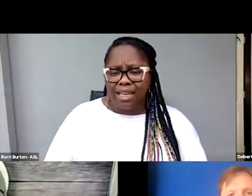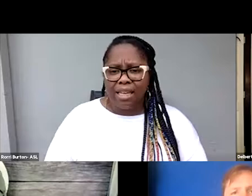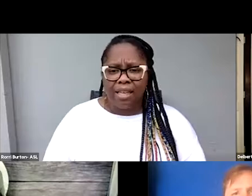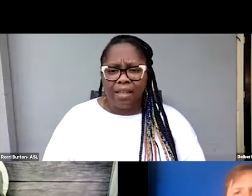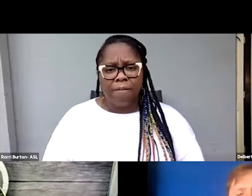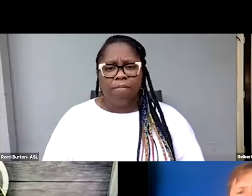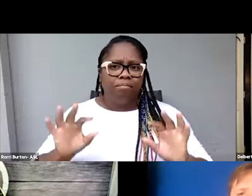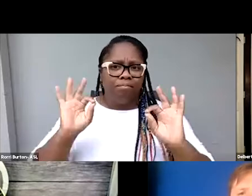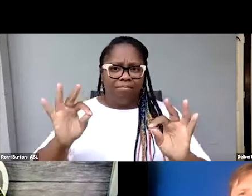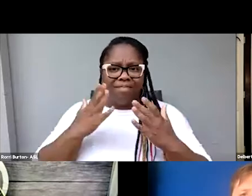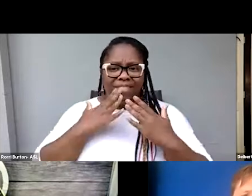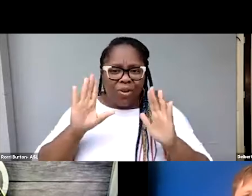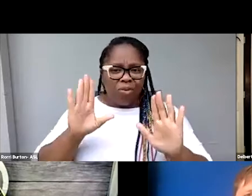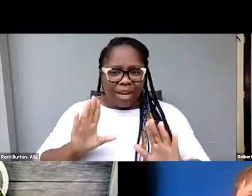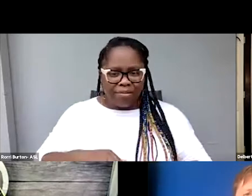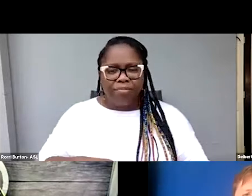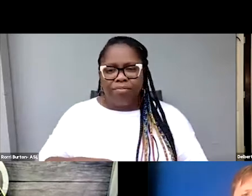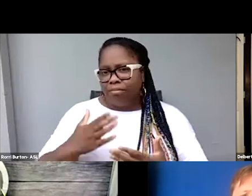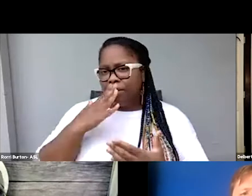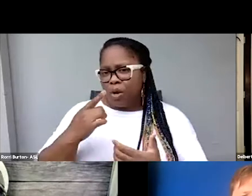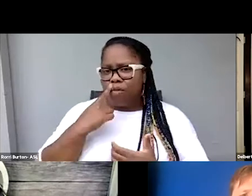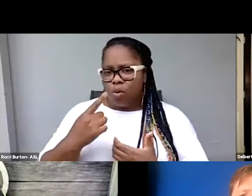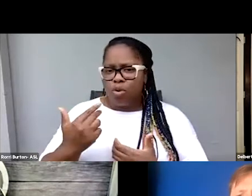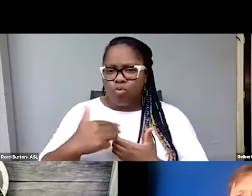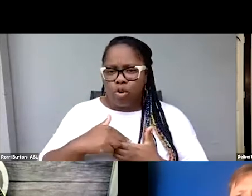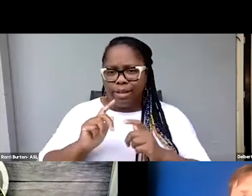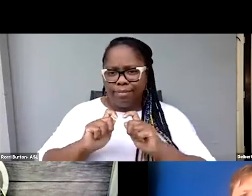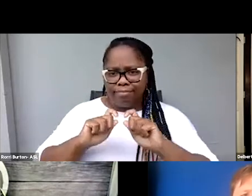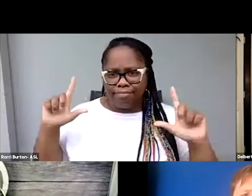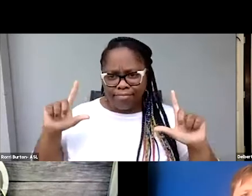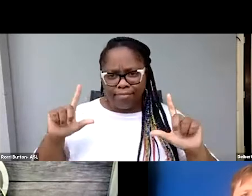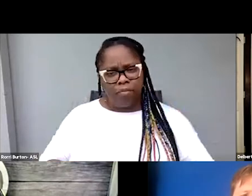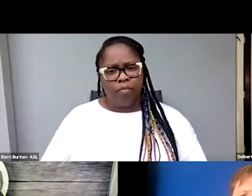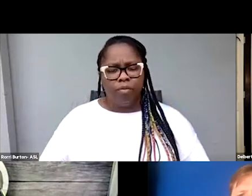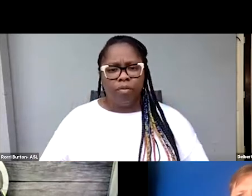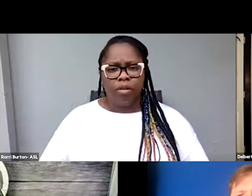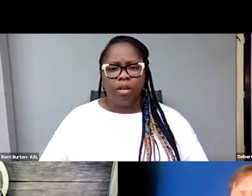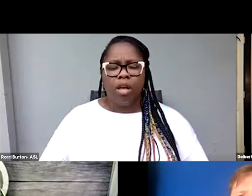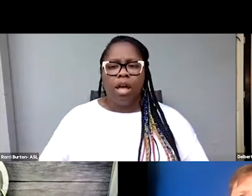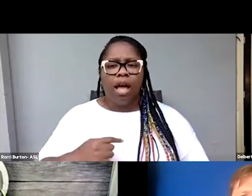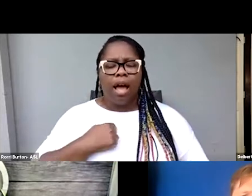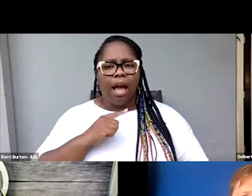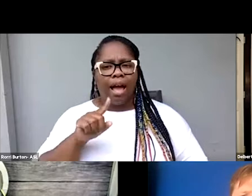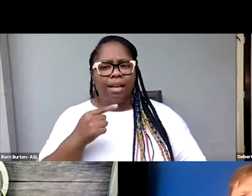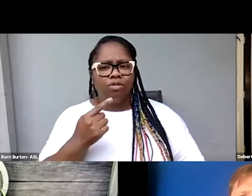Thank you. Great, Justin. Thanks for coming on screen. I just wanted to say that idea about